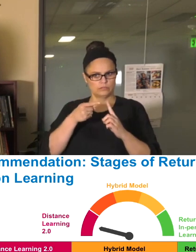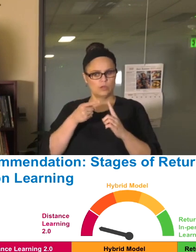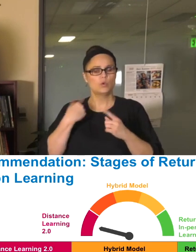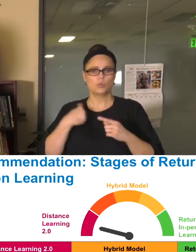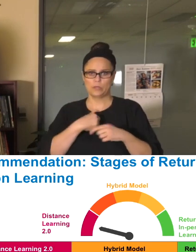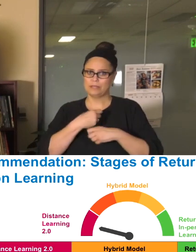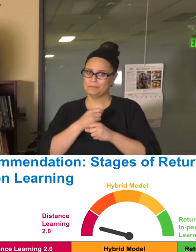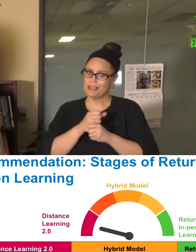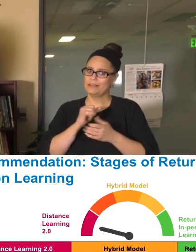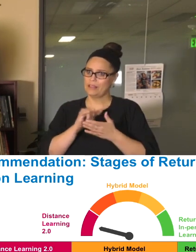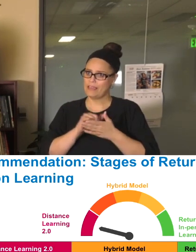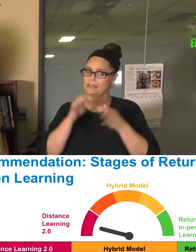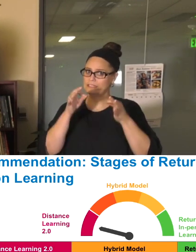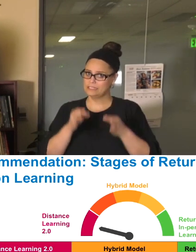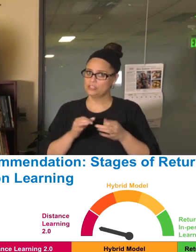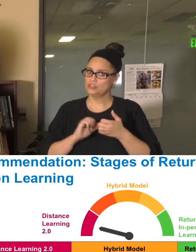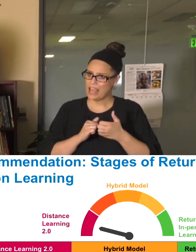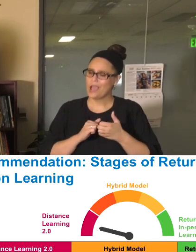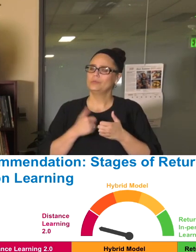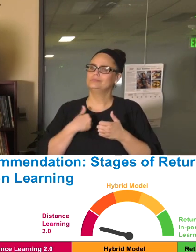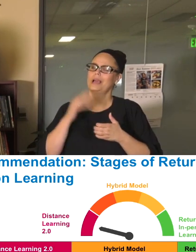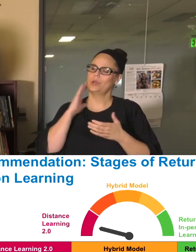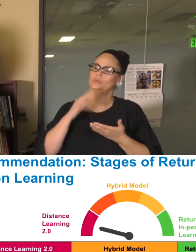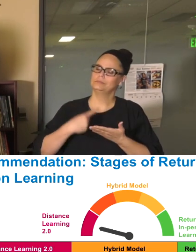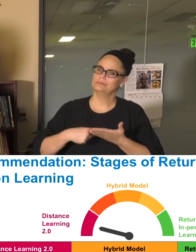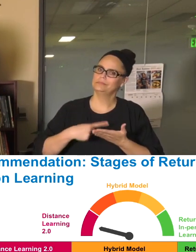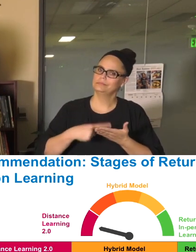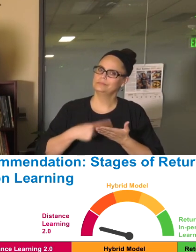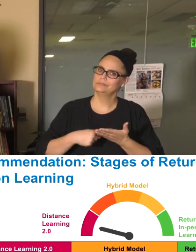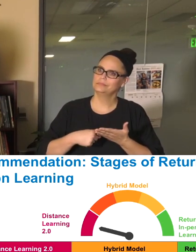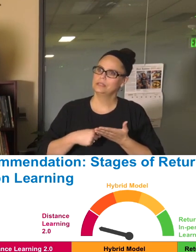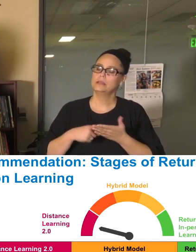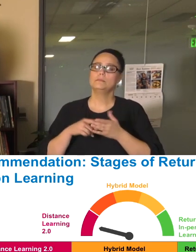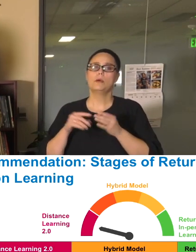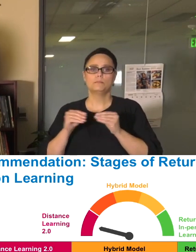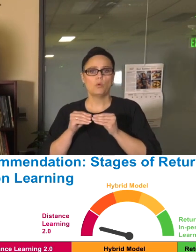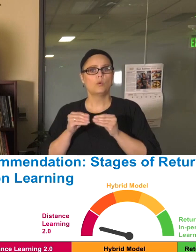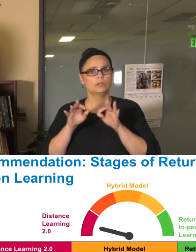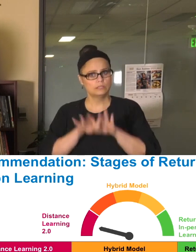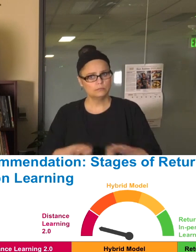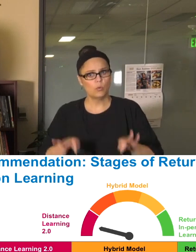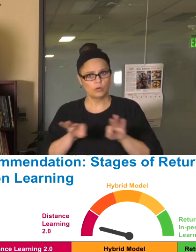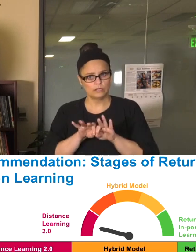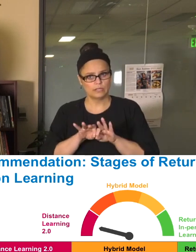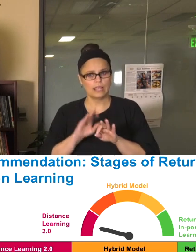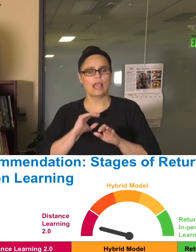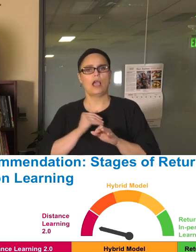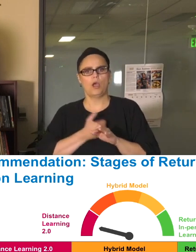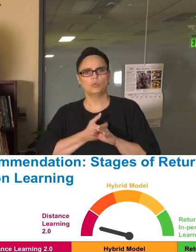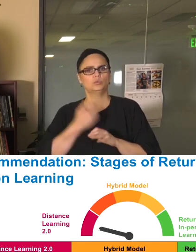of those, but more importantly I will also cover factors for you so that you're aware of what we're looking at for us to make